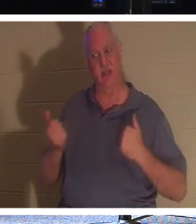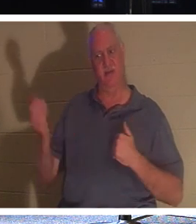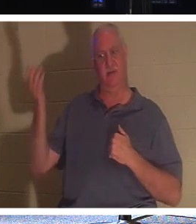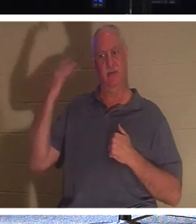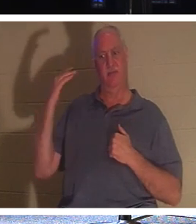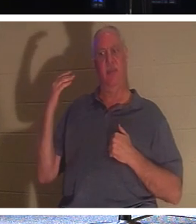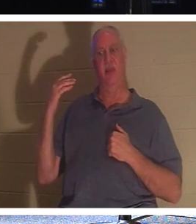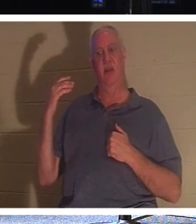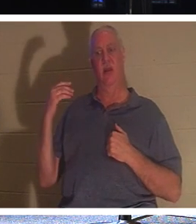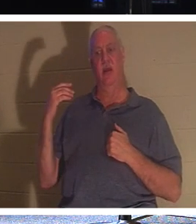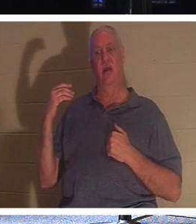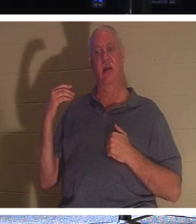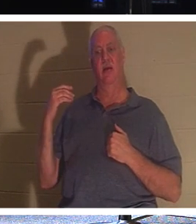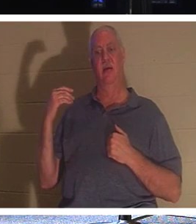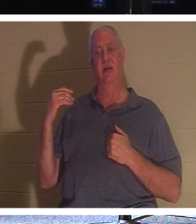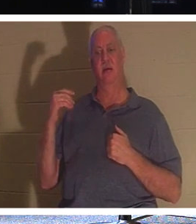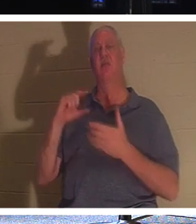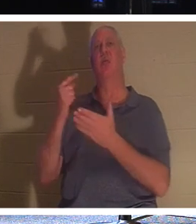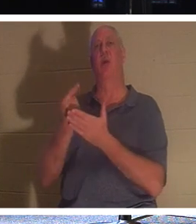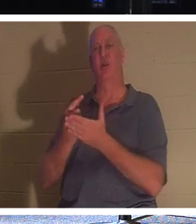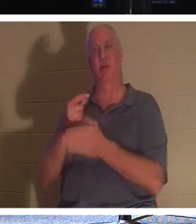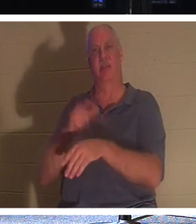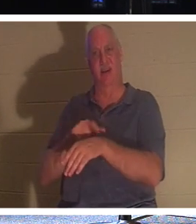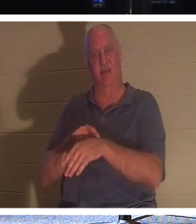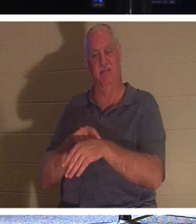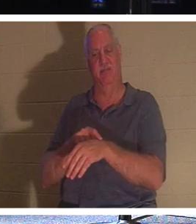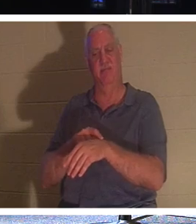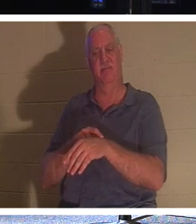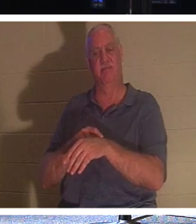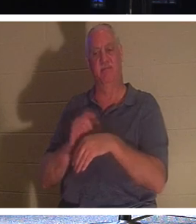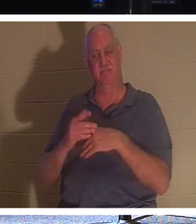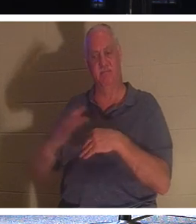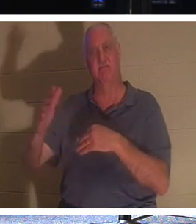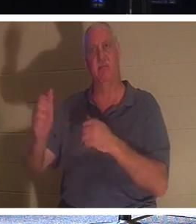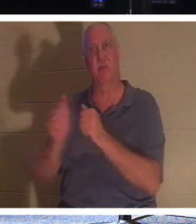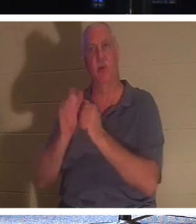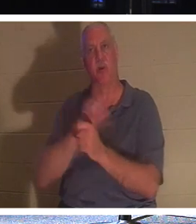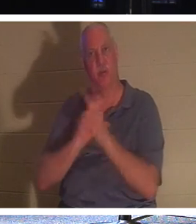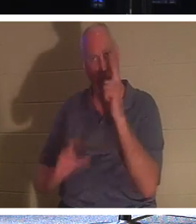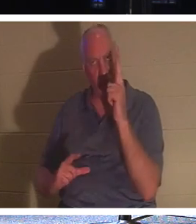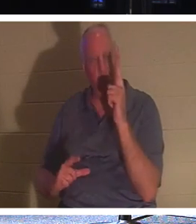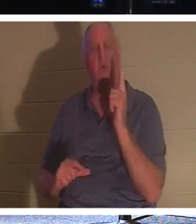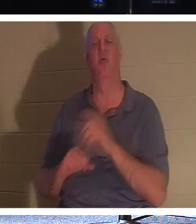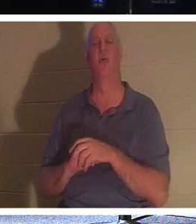It's Graduation Day! They get to be with the Lord. They get to go home with their loved ones. They are